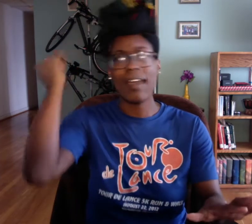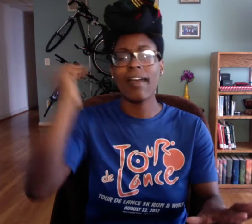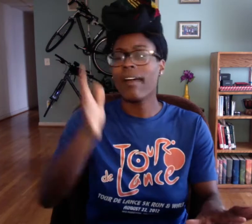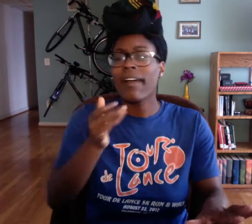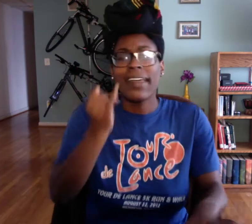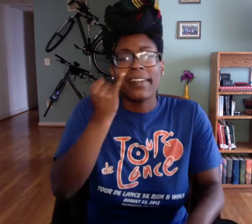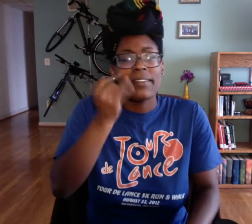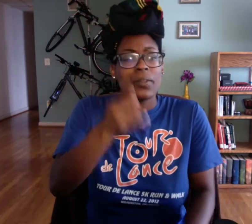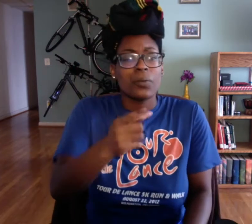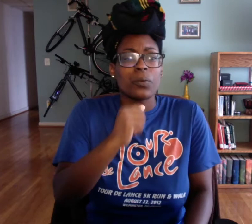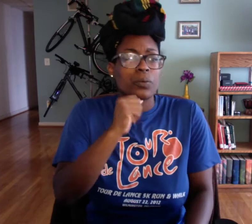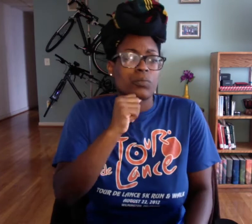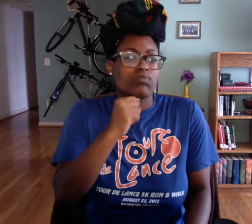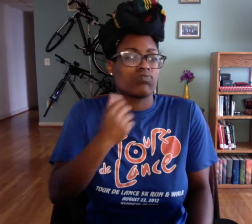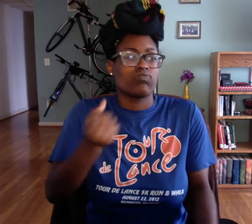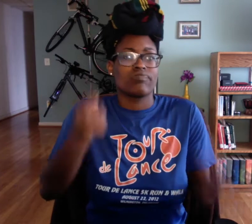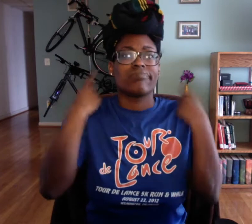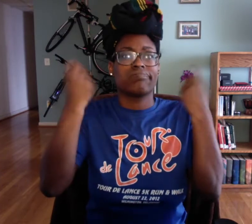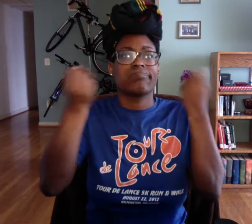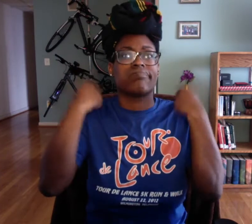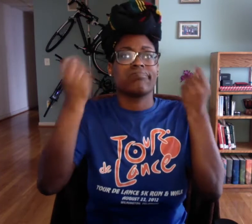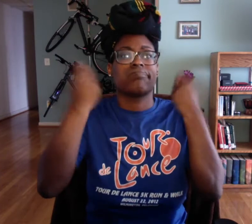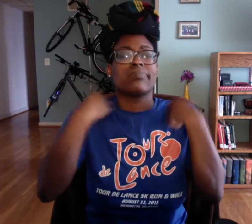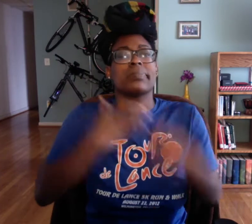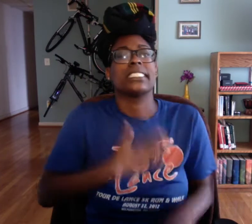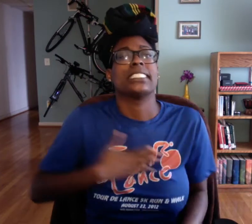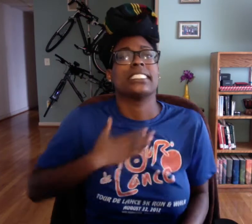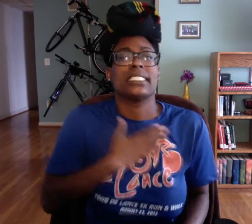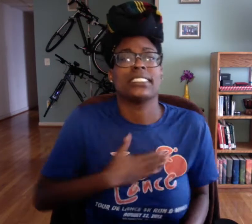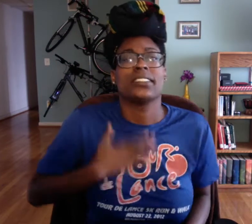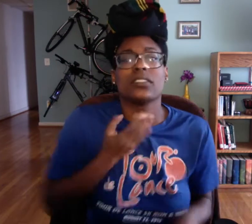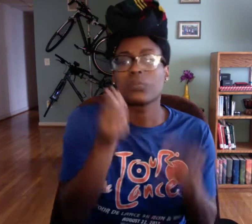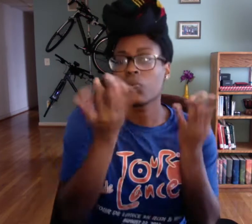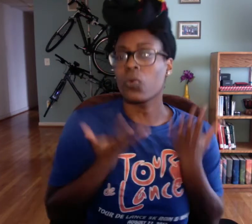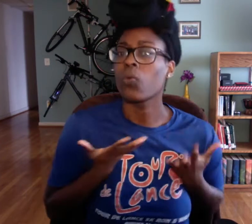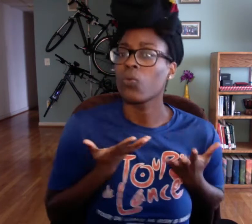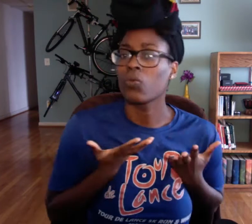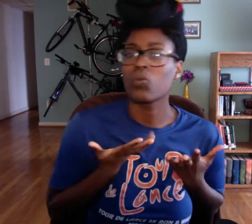And he said, oh, you know I forgot to mention if you don't understand what I'm saying, what